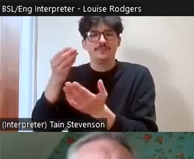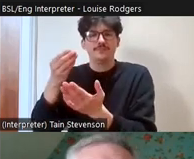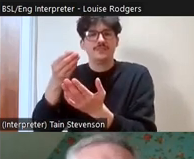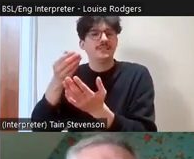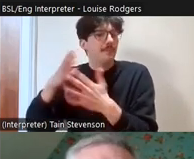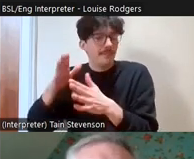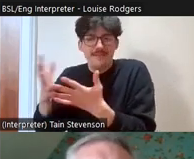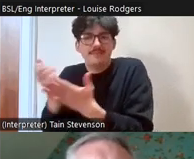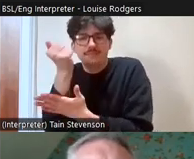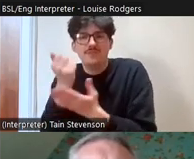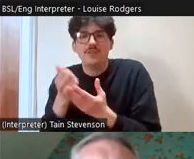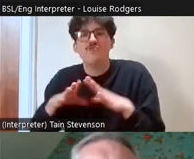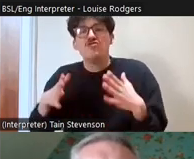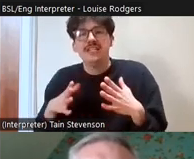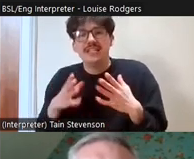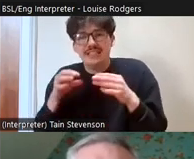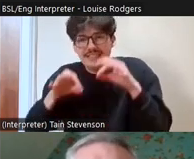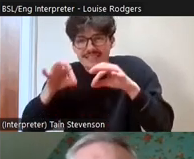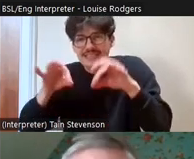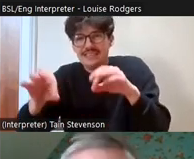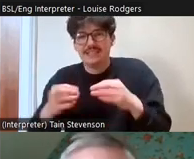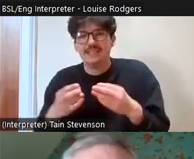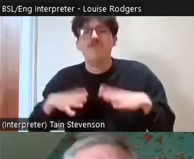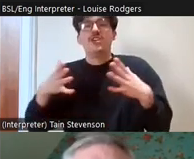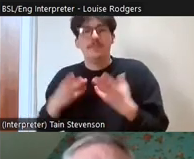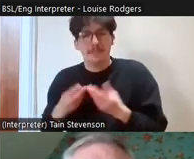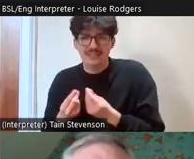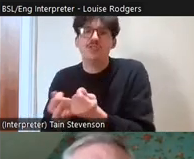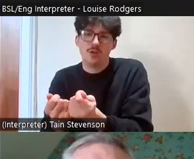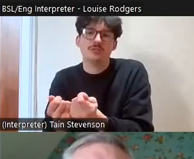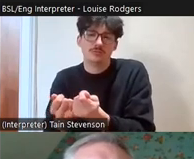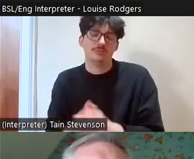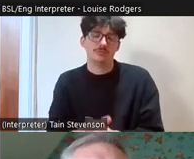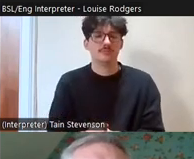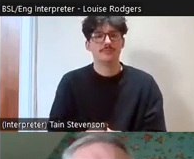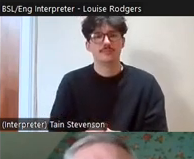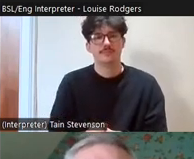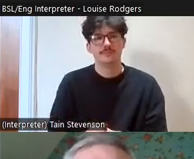free materials and you know and enhance what they're doing as projects and this is another